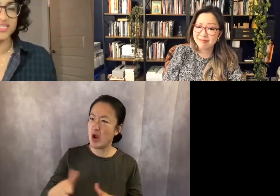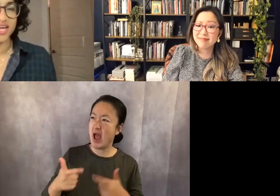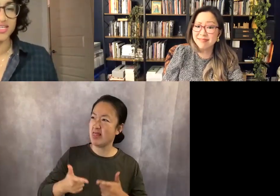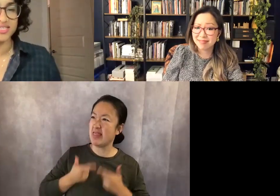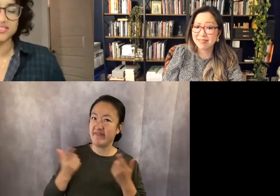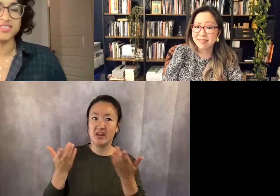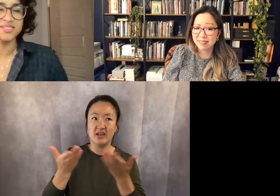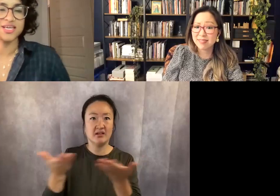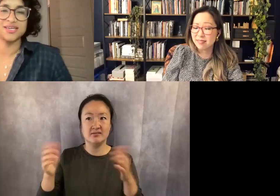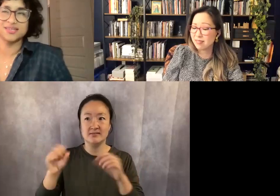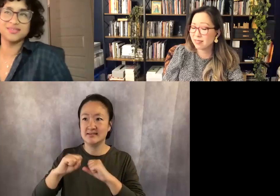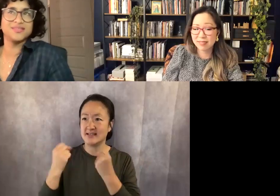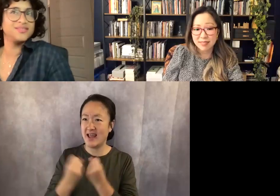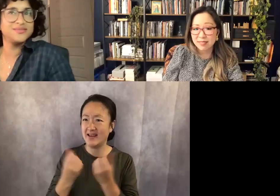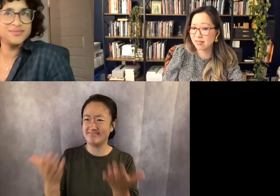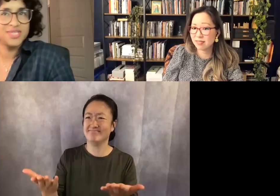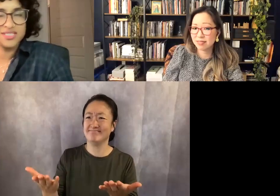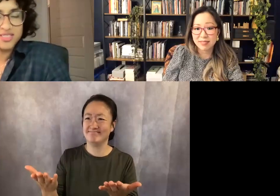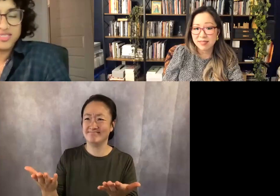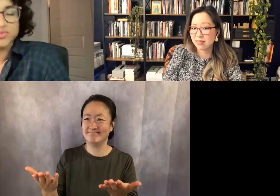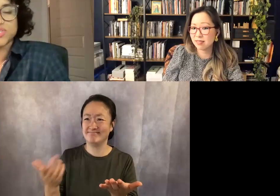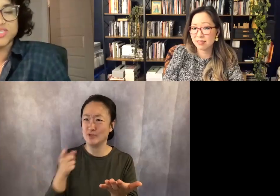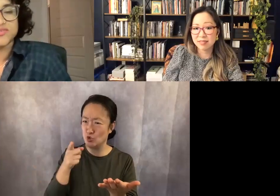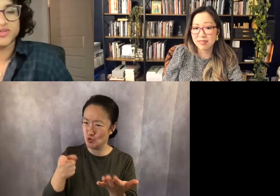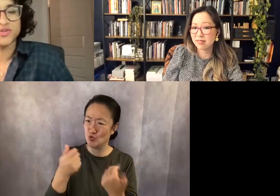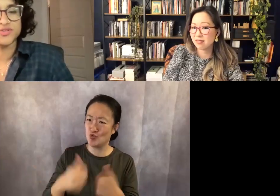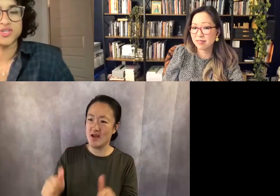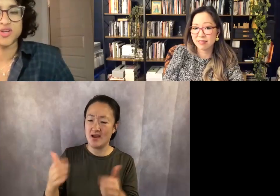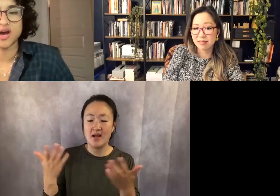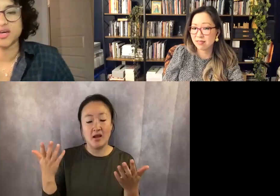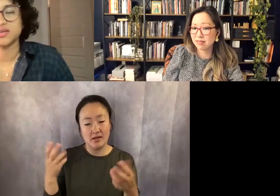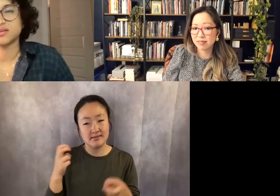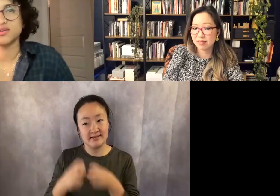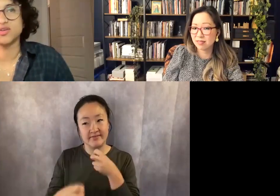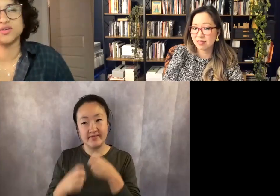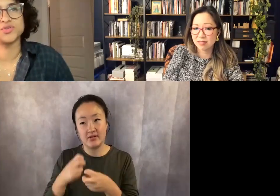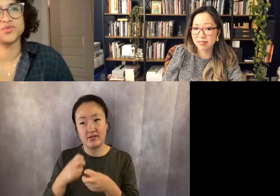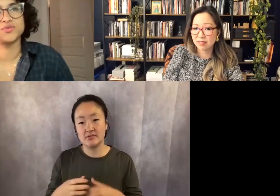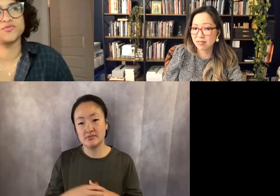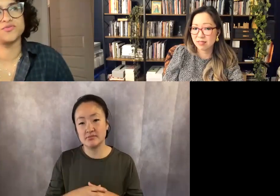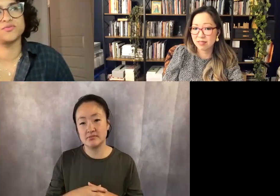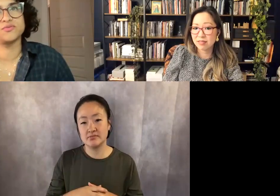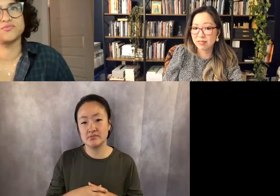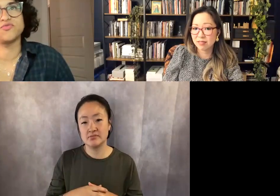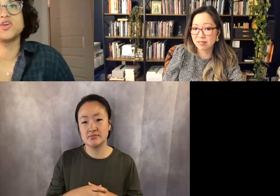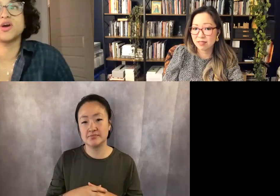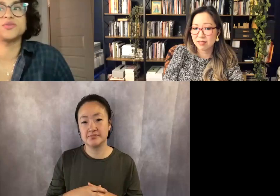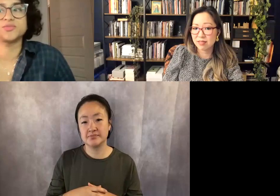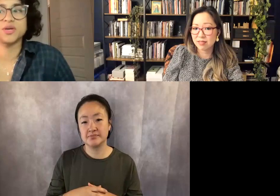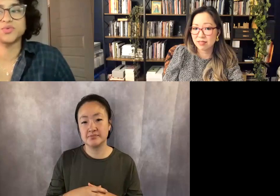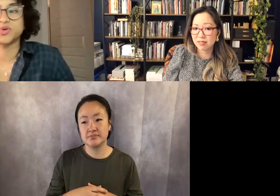a society. It's like it's really difficult to not, you know, sort of figure out sometimes